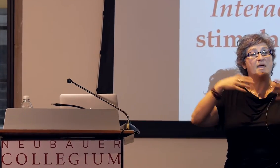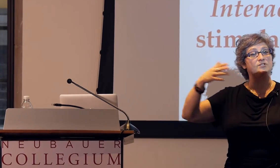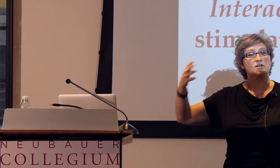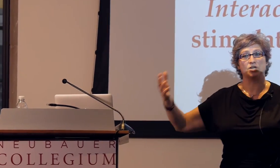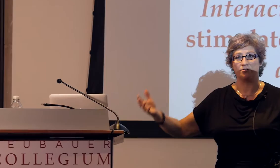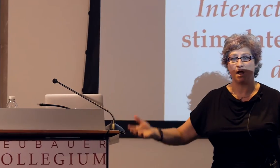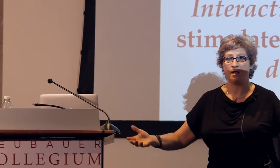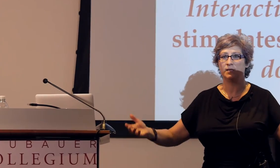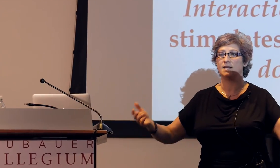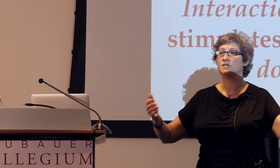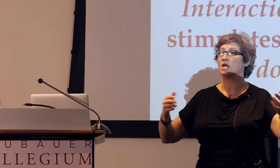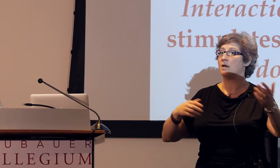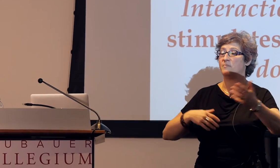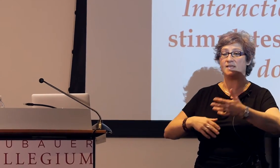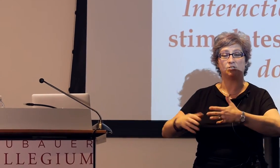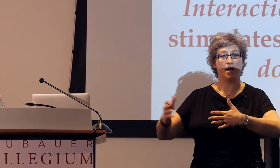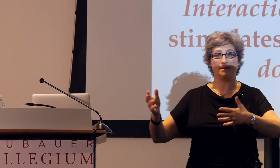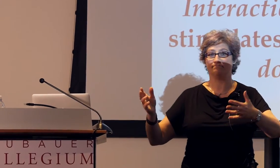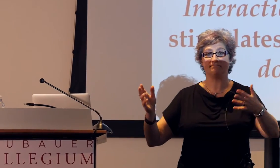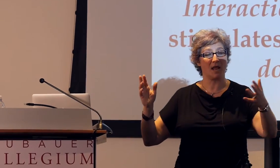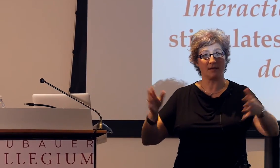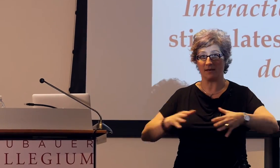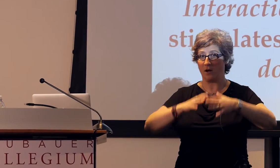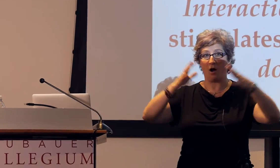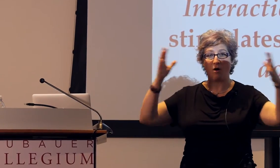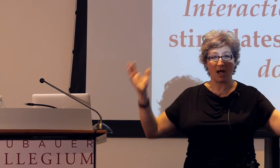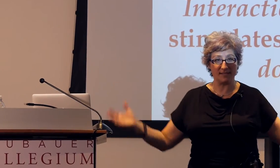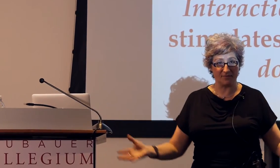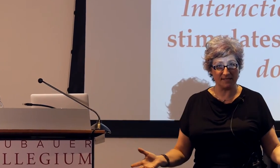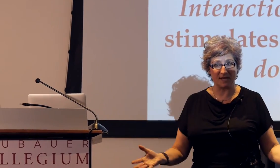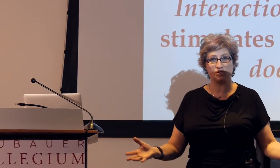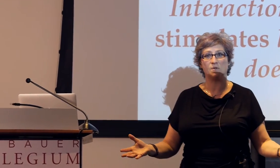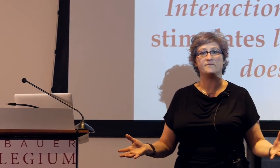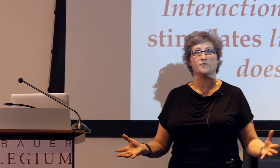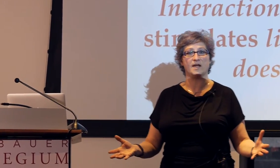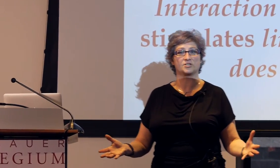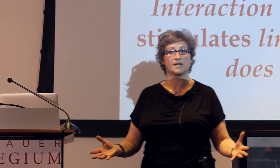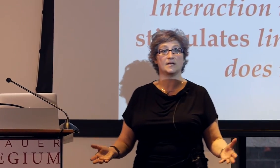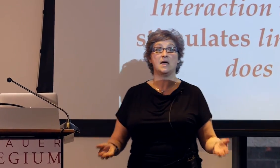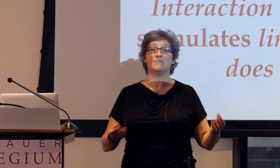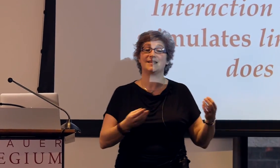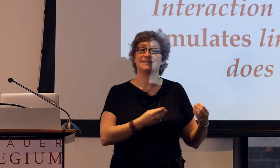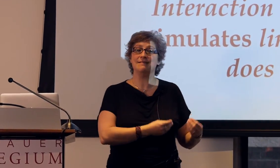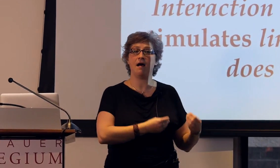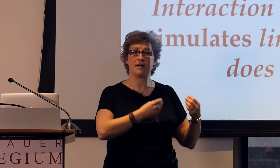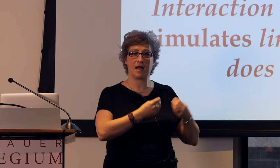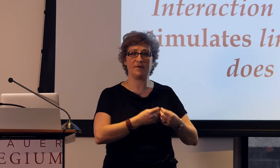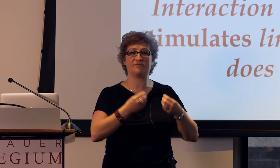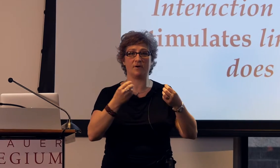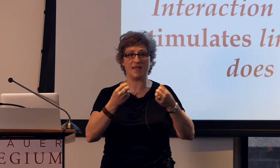based on shared knowledge, based on all kinds of contextual information, but it's not coming from